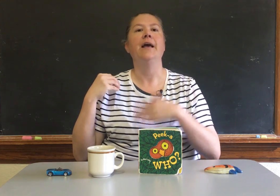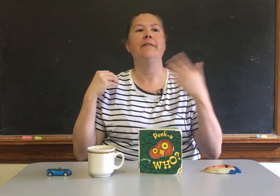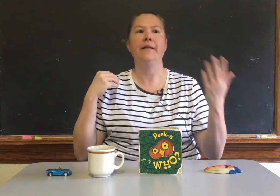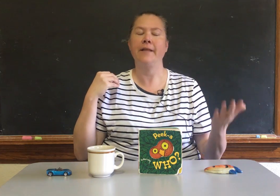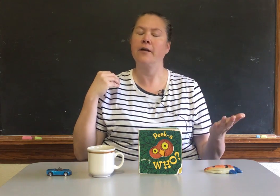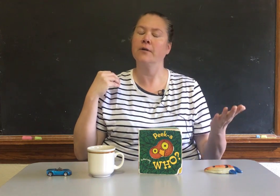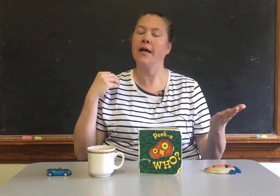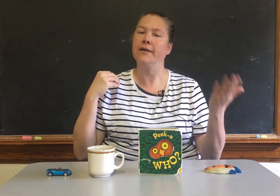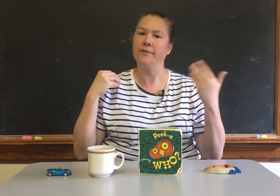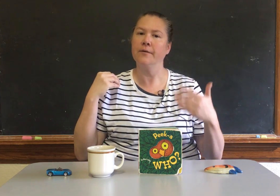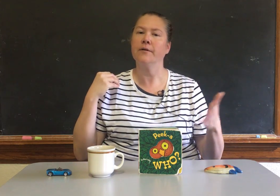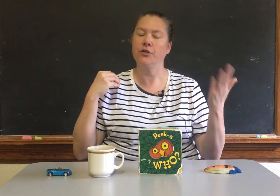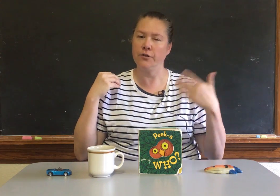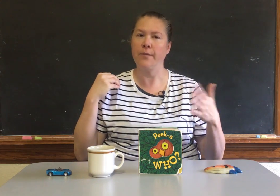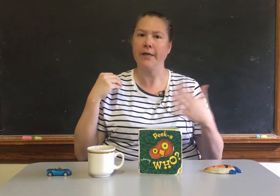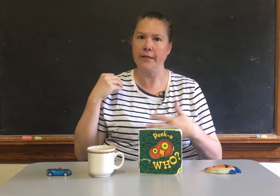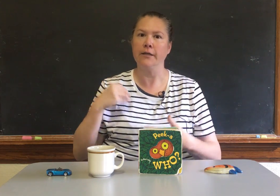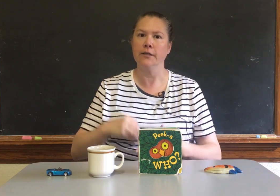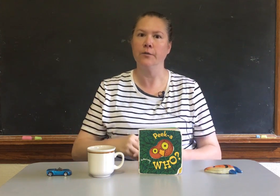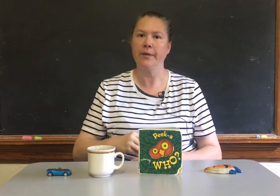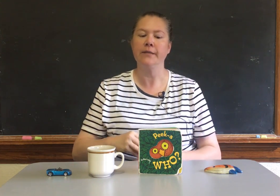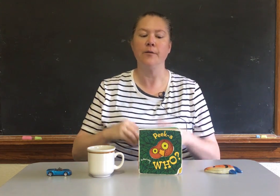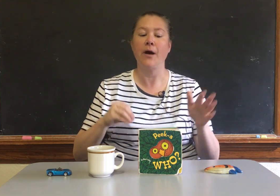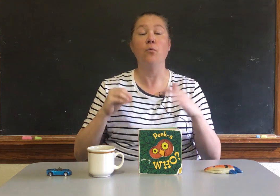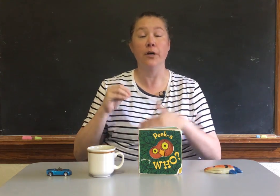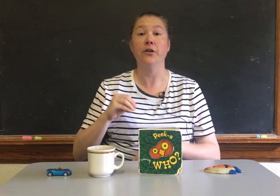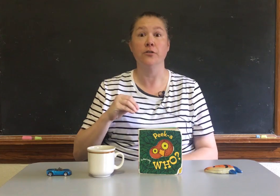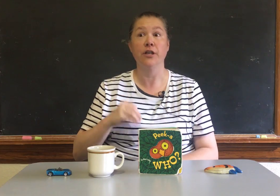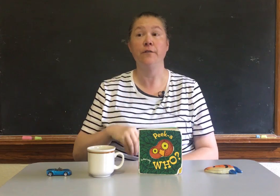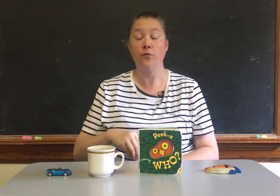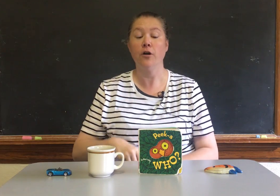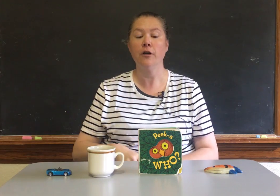Then that'll kind of clue them in a little bit about what you're looking for